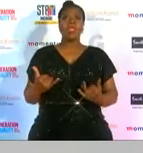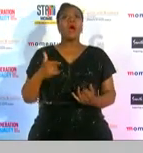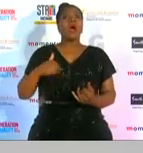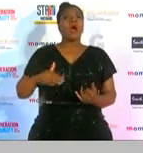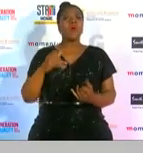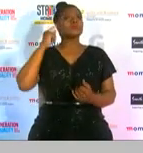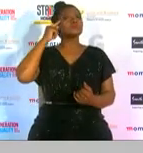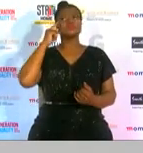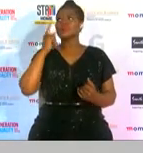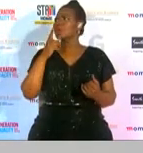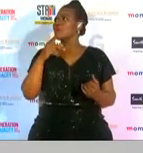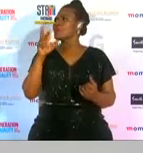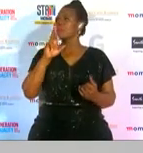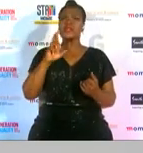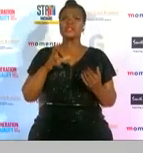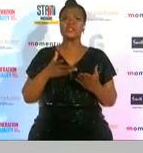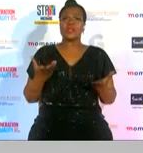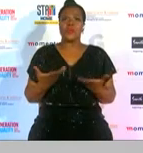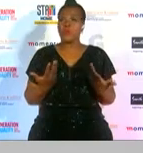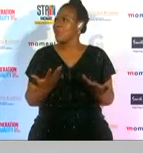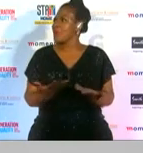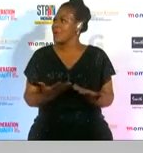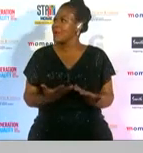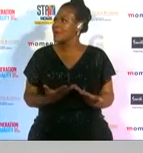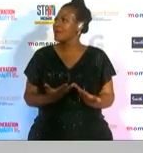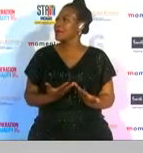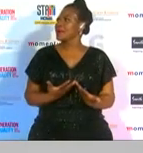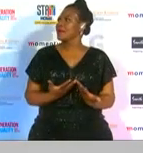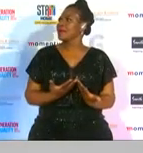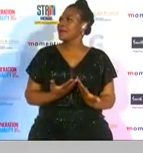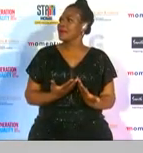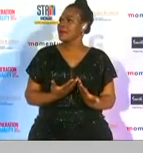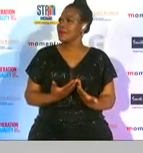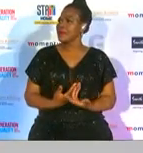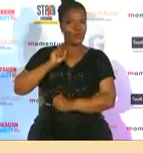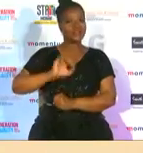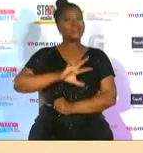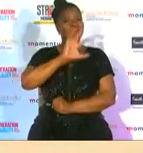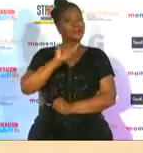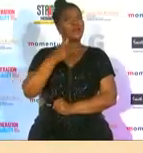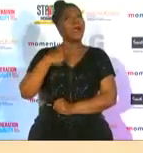is rachel what is rachel doing who is rachel with rachel avail yourself